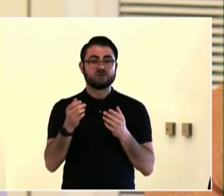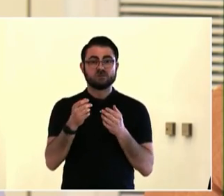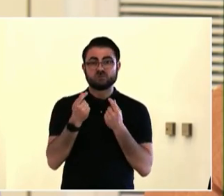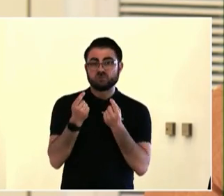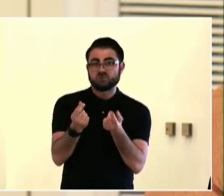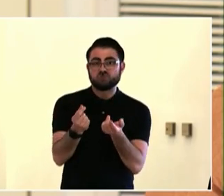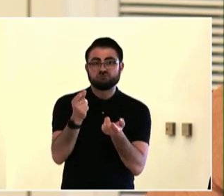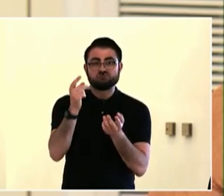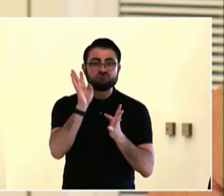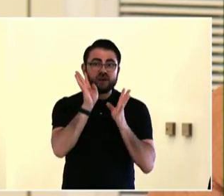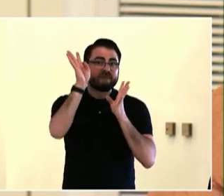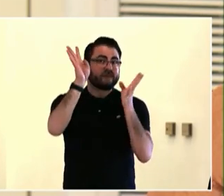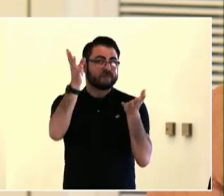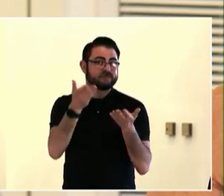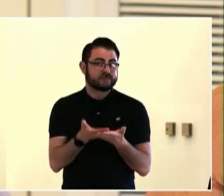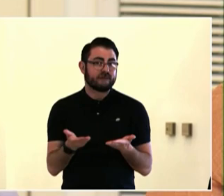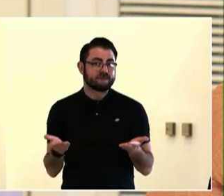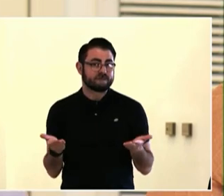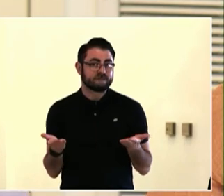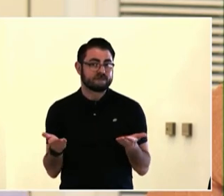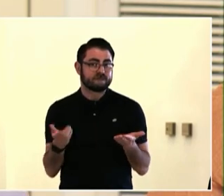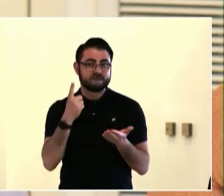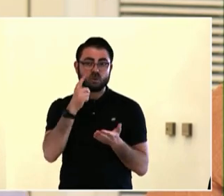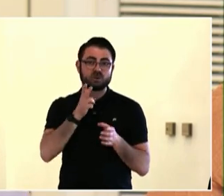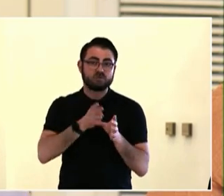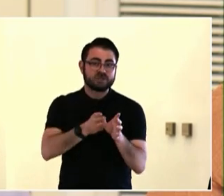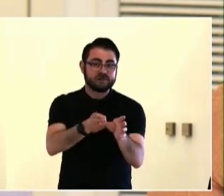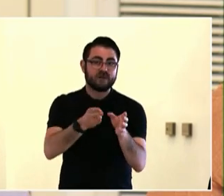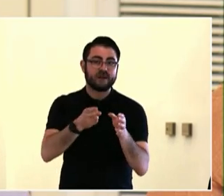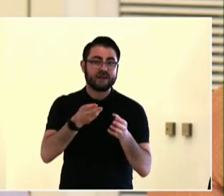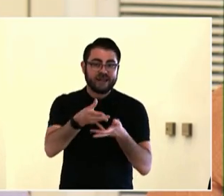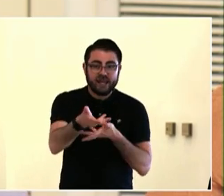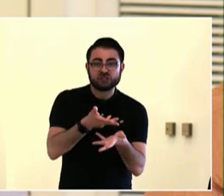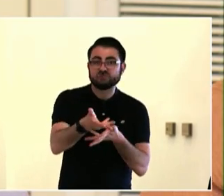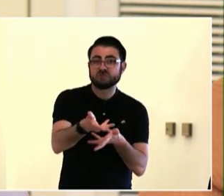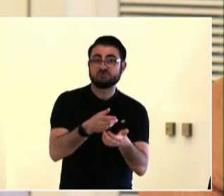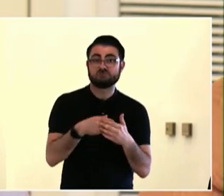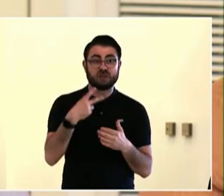So there's an incentive.